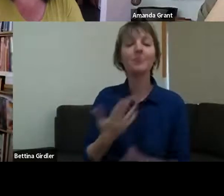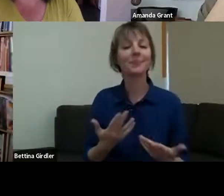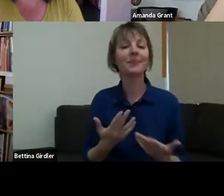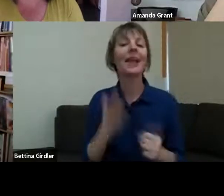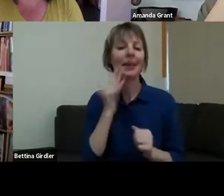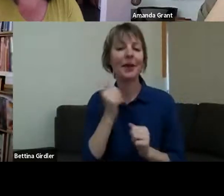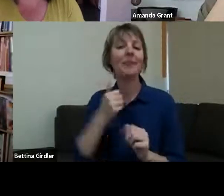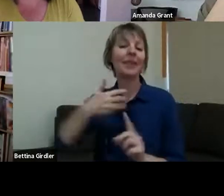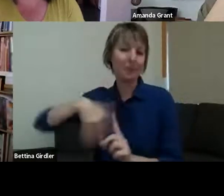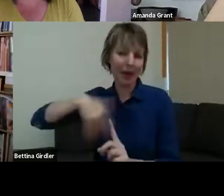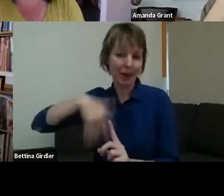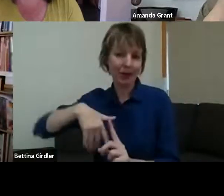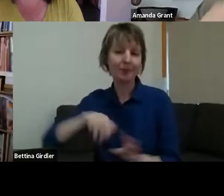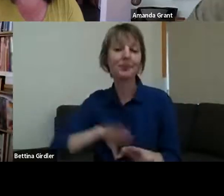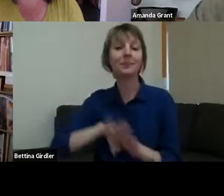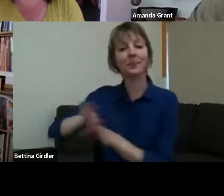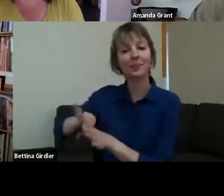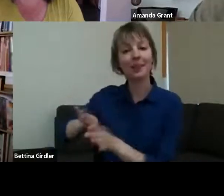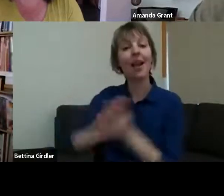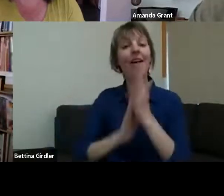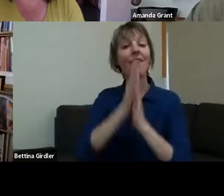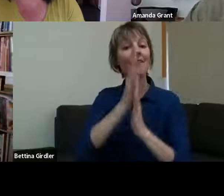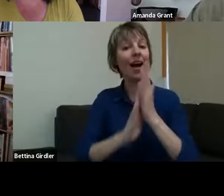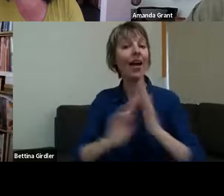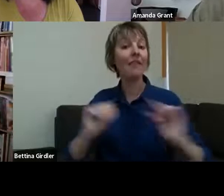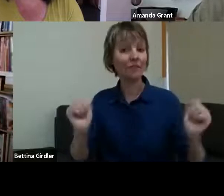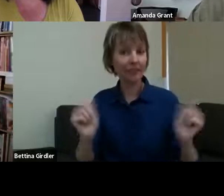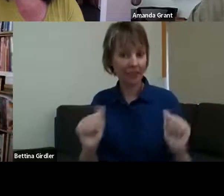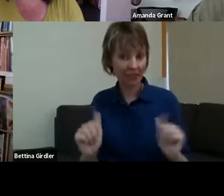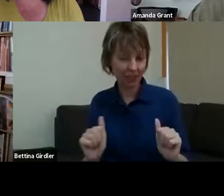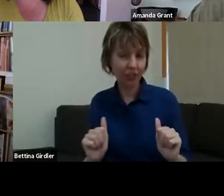maybe only about six or eight weeks afterwards - sugarpines were lost